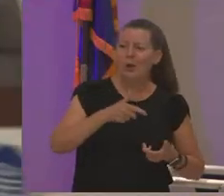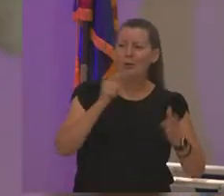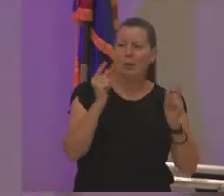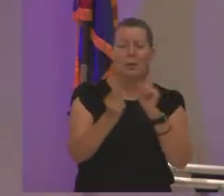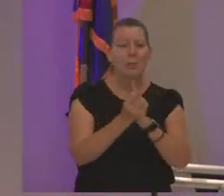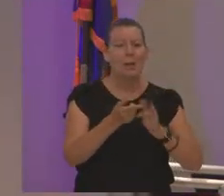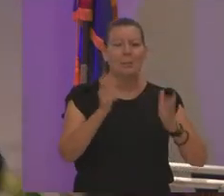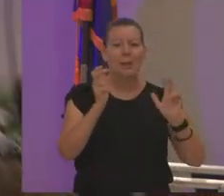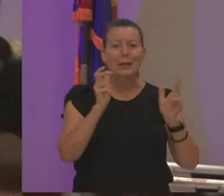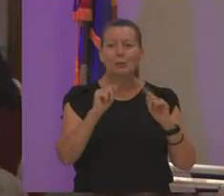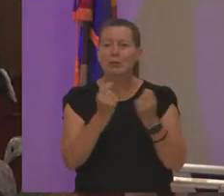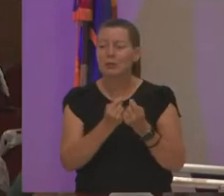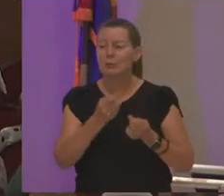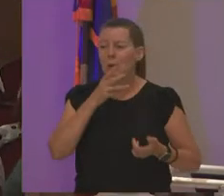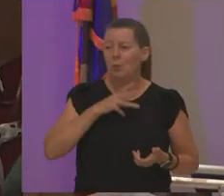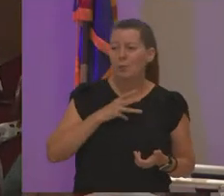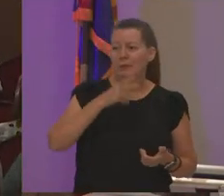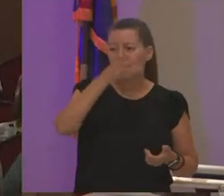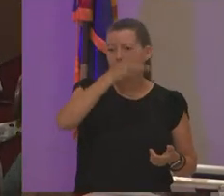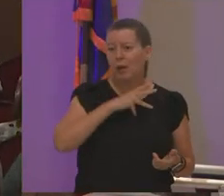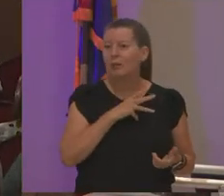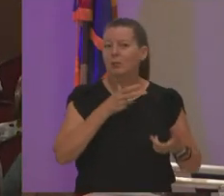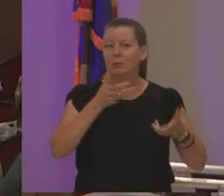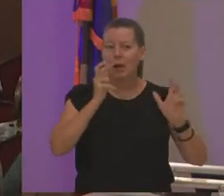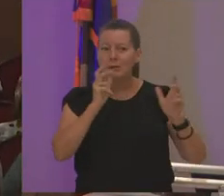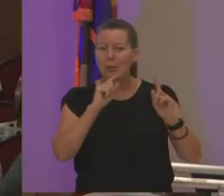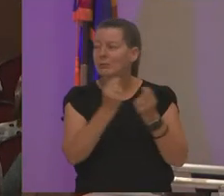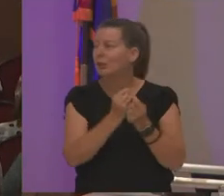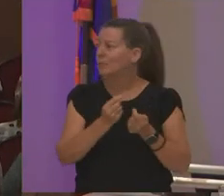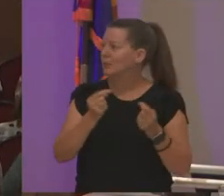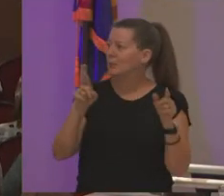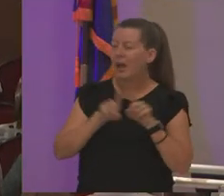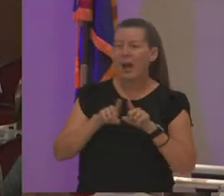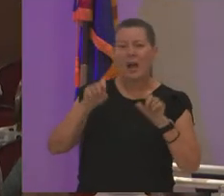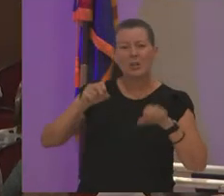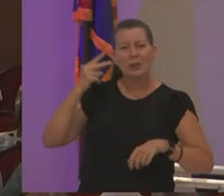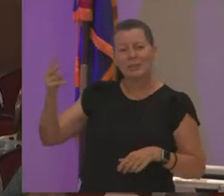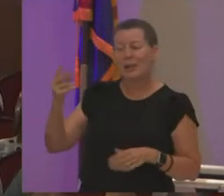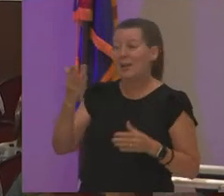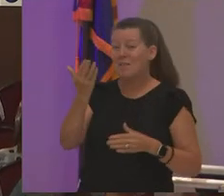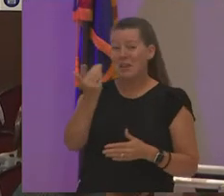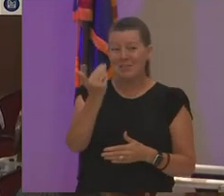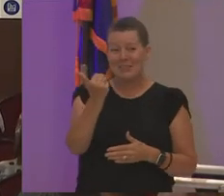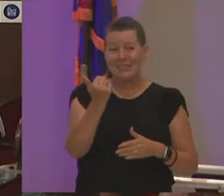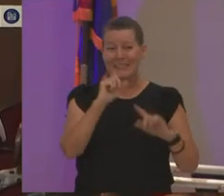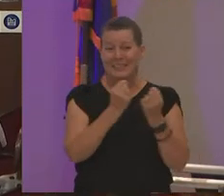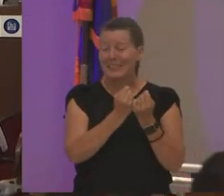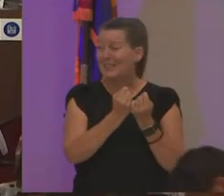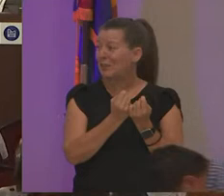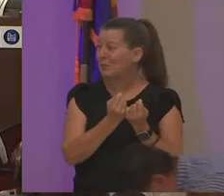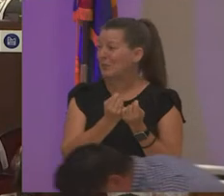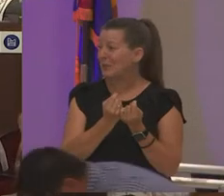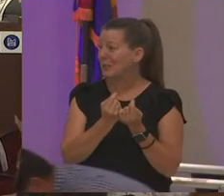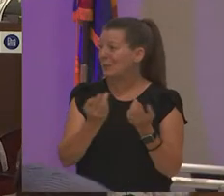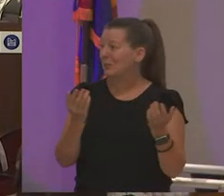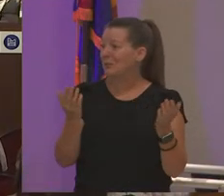women's and men's basketball teams and as you can see here we have 15 teams we have 15 sports